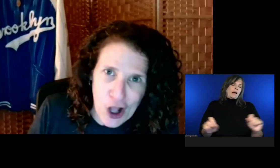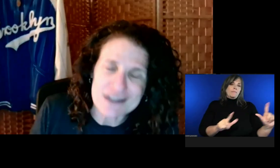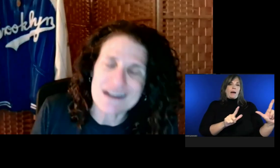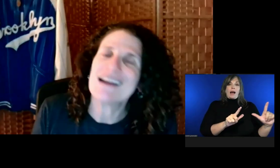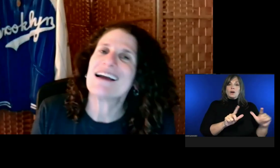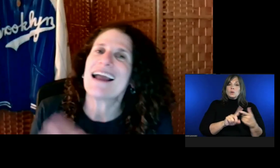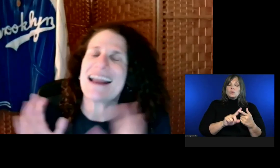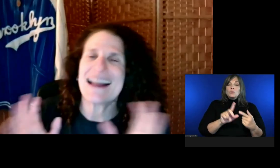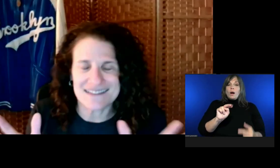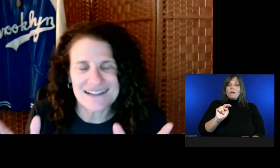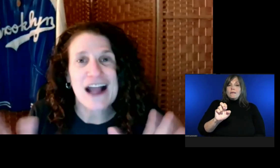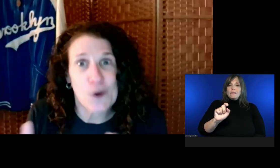But...